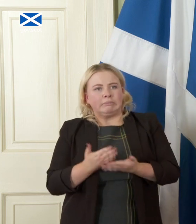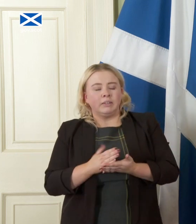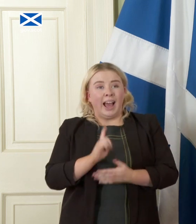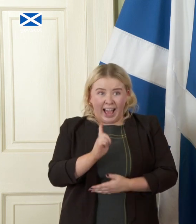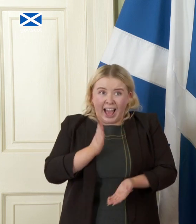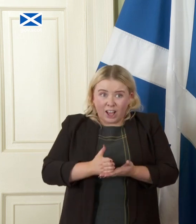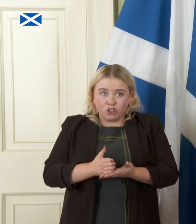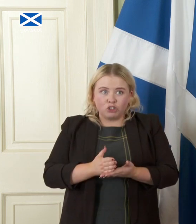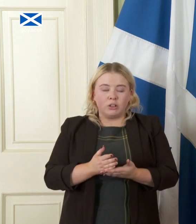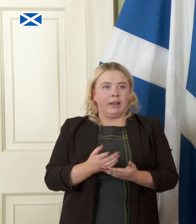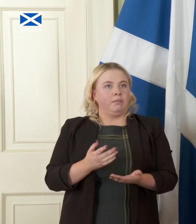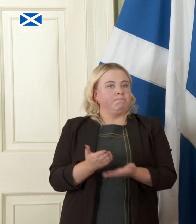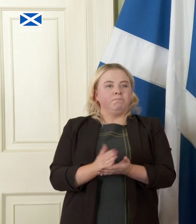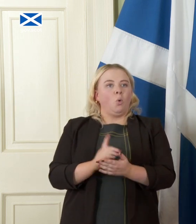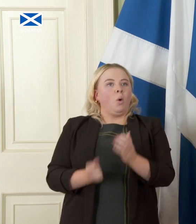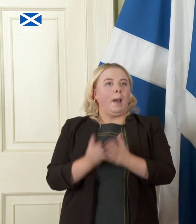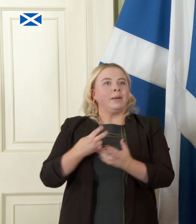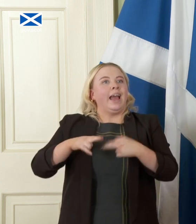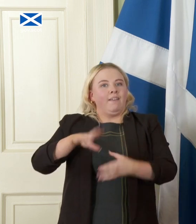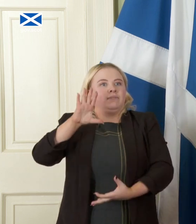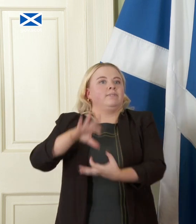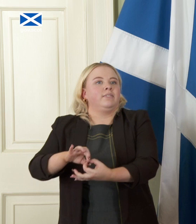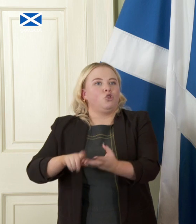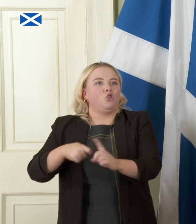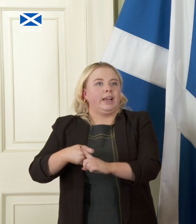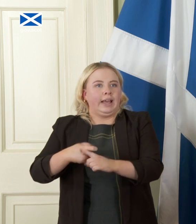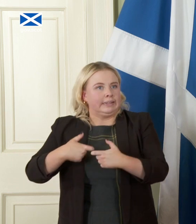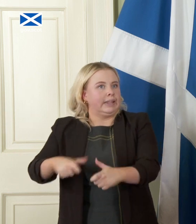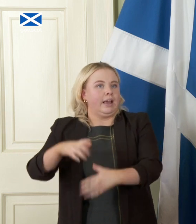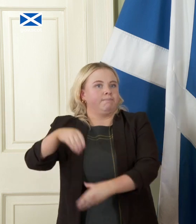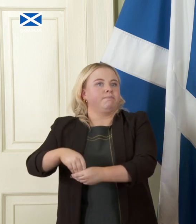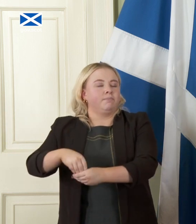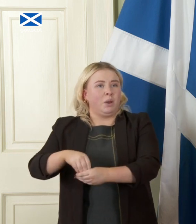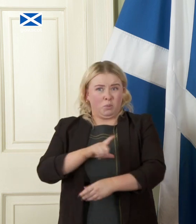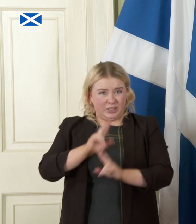that is you know engulfing all of us in financial turmoil right now is seeing mortgage rates go up